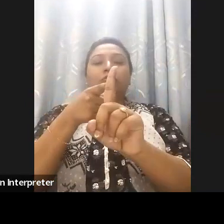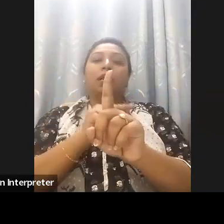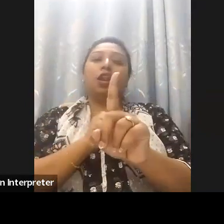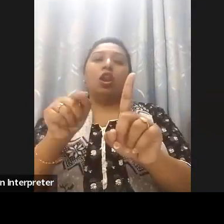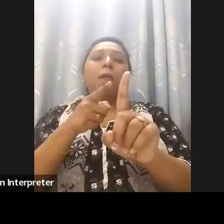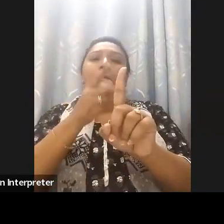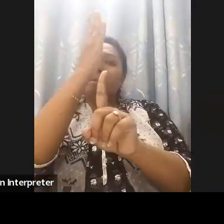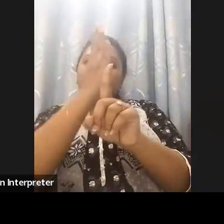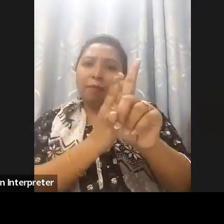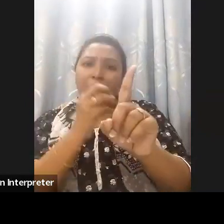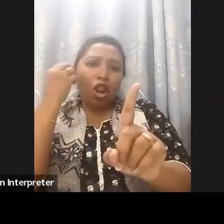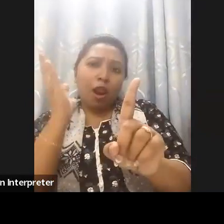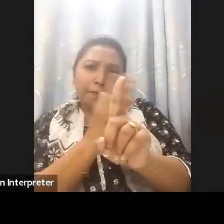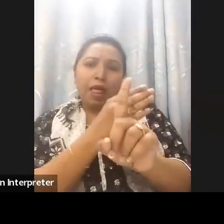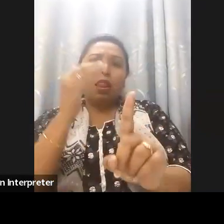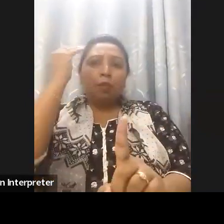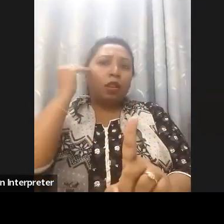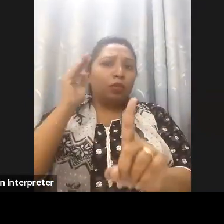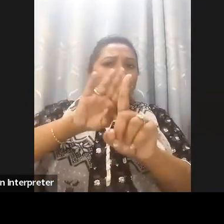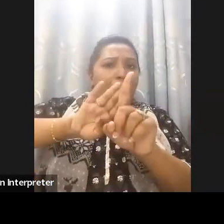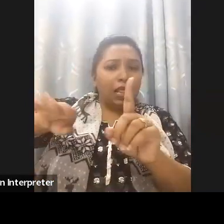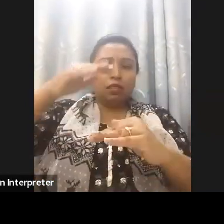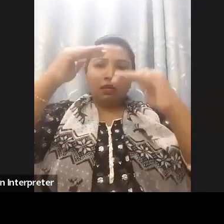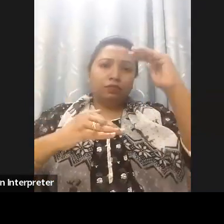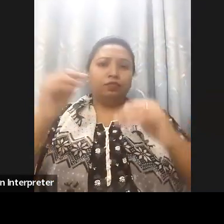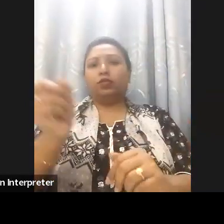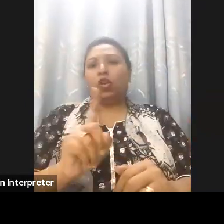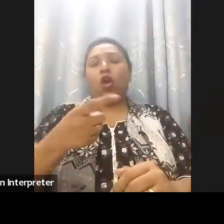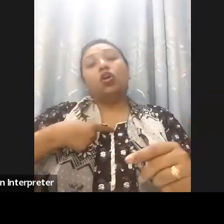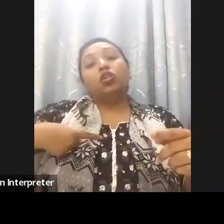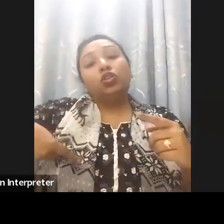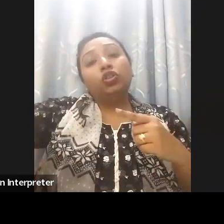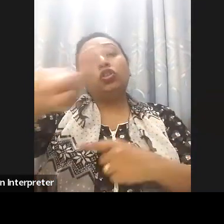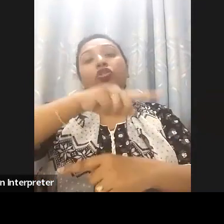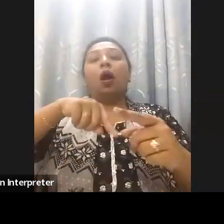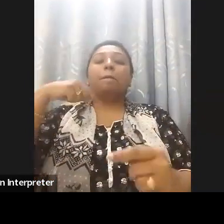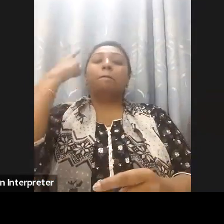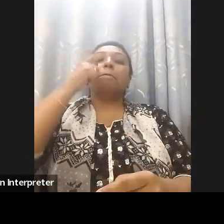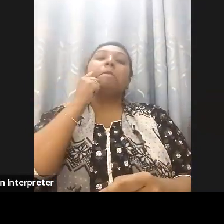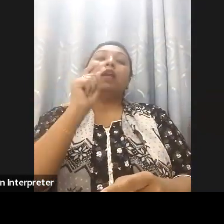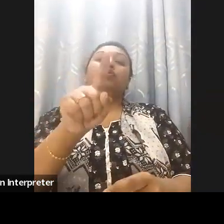participate and have the right to participate in absolutely every area of of the economy and